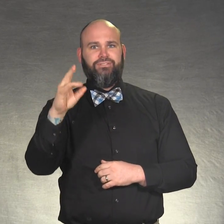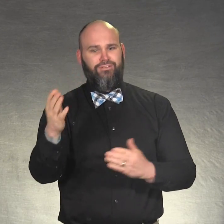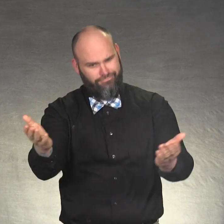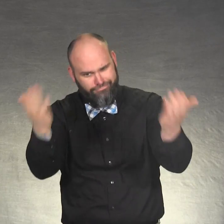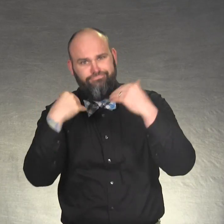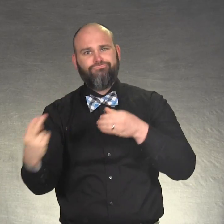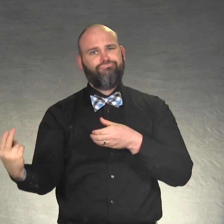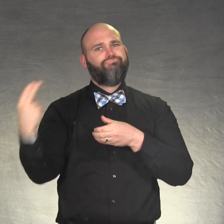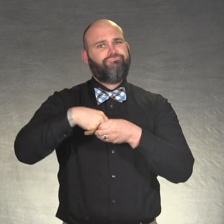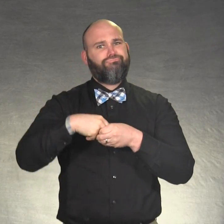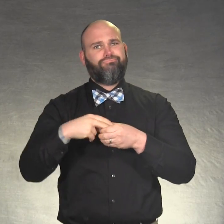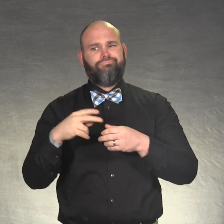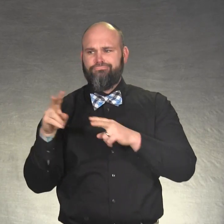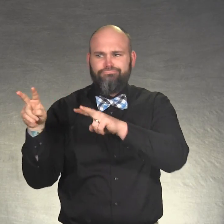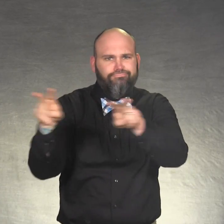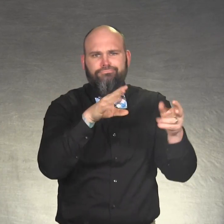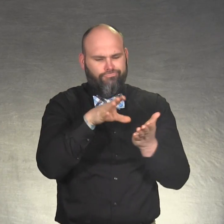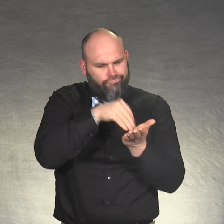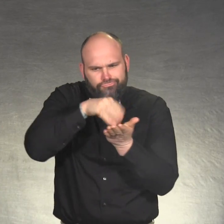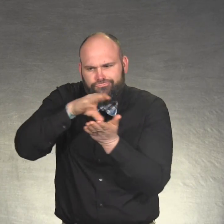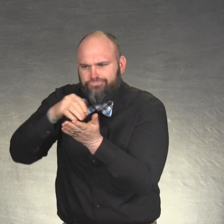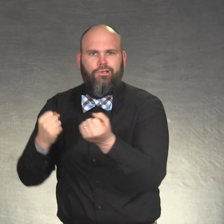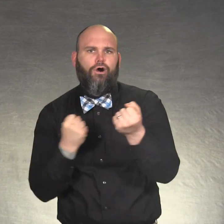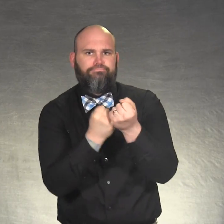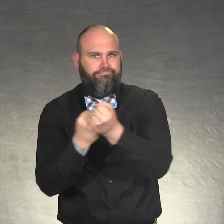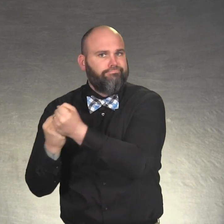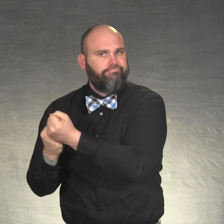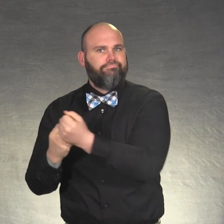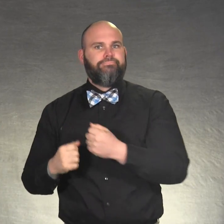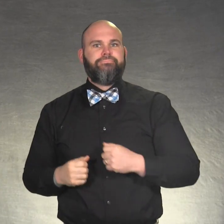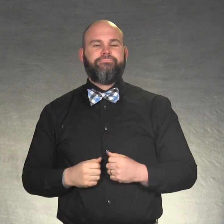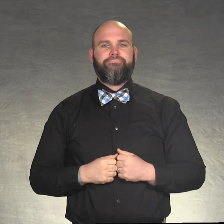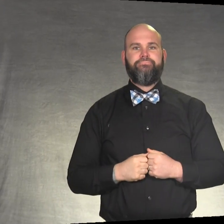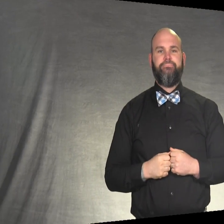Join us!